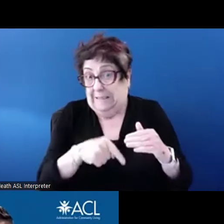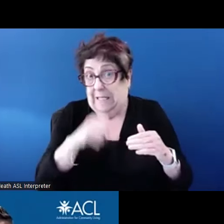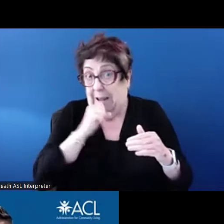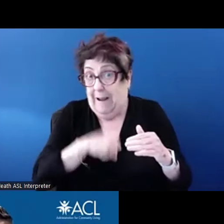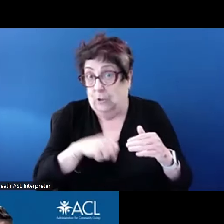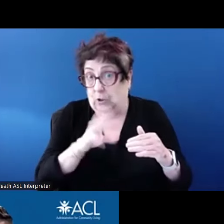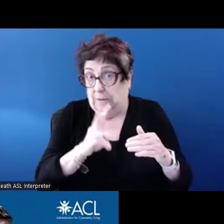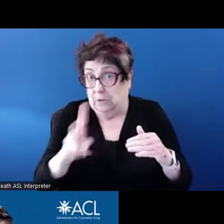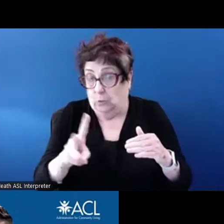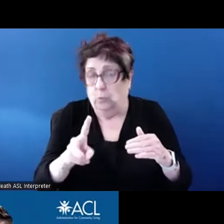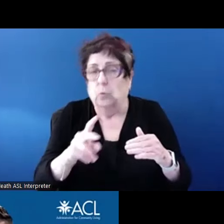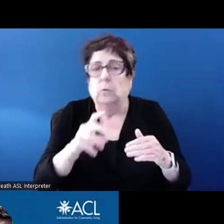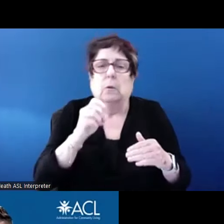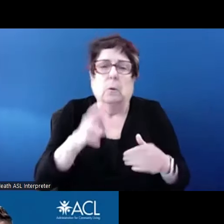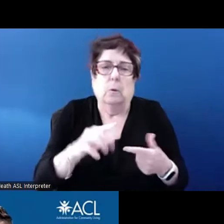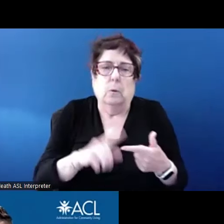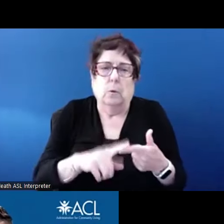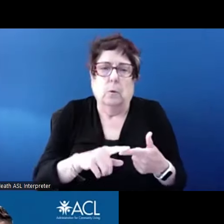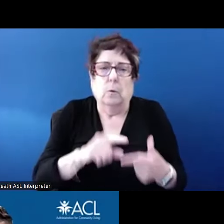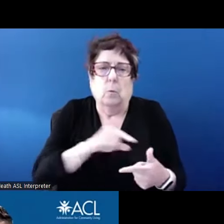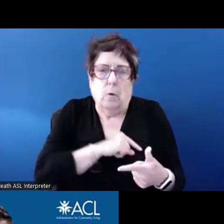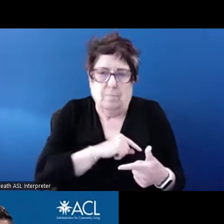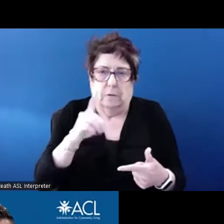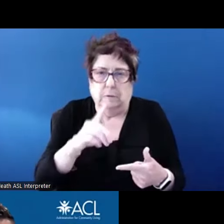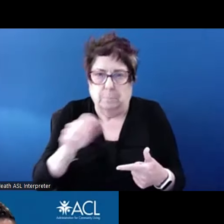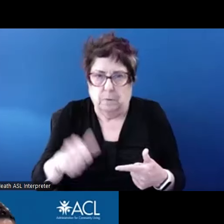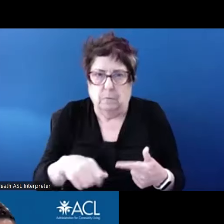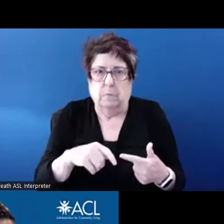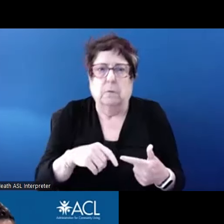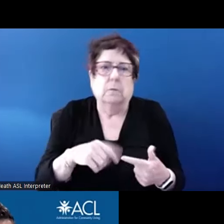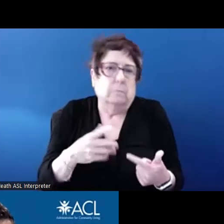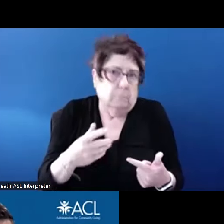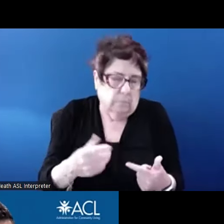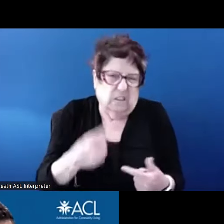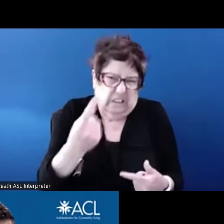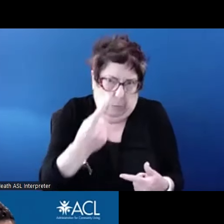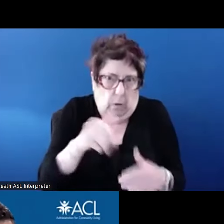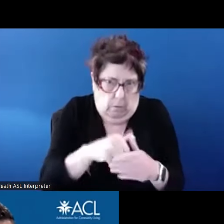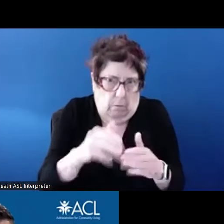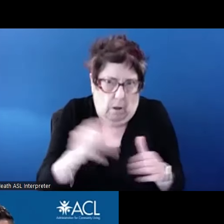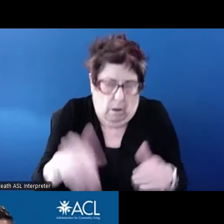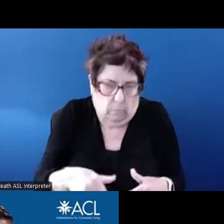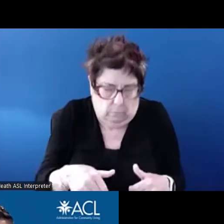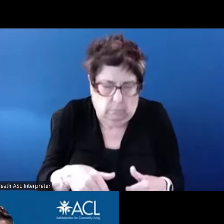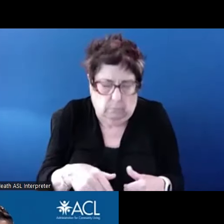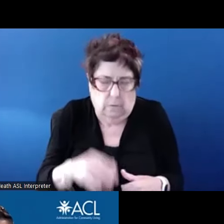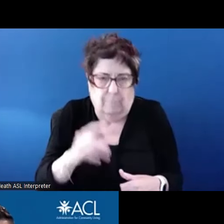has a member under the age of 62 with a qualified disability. That does not mean that upon your 62nd